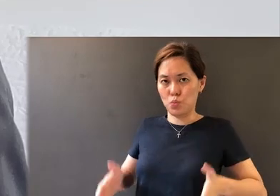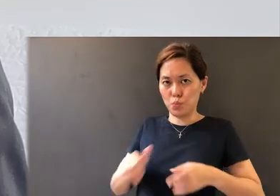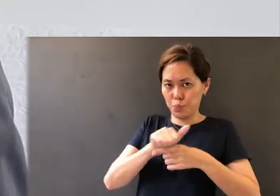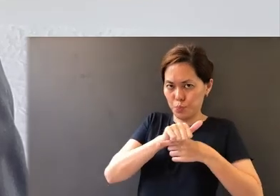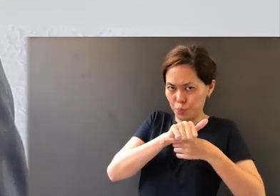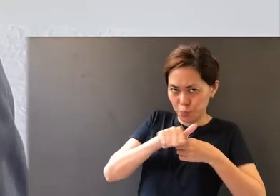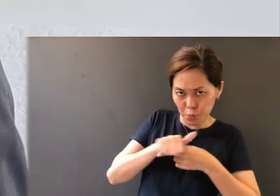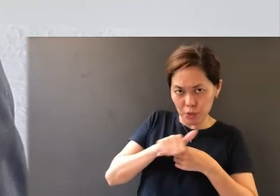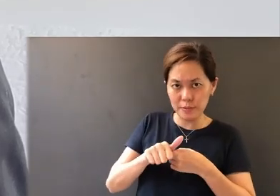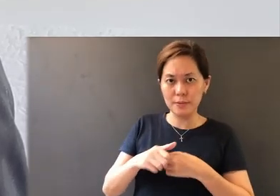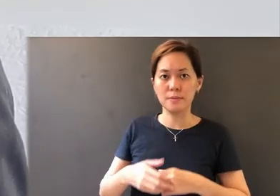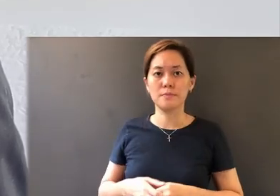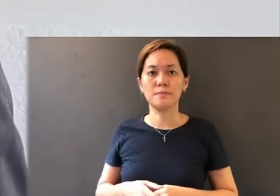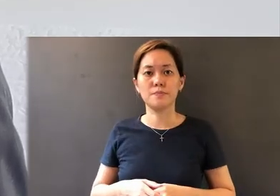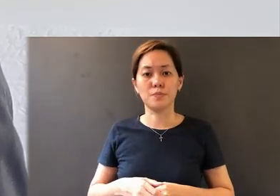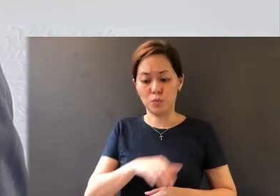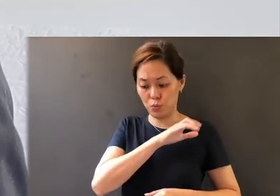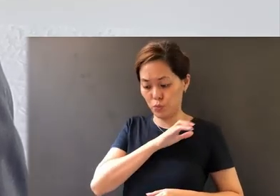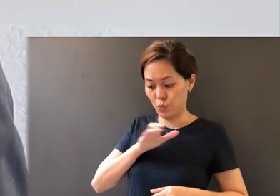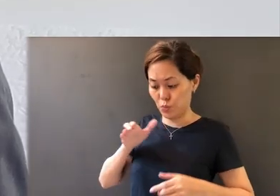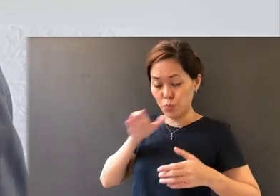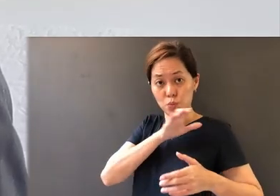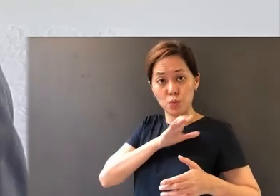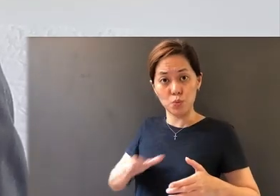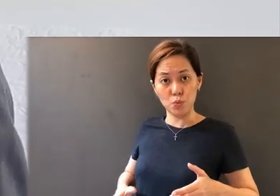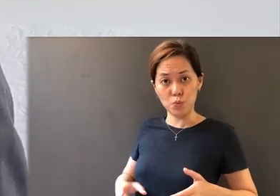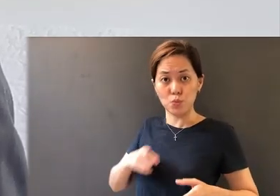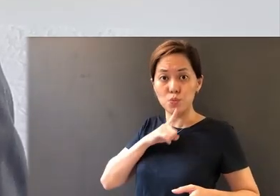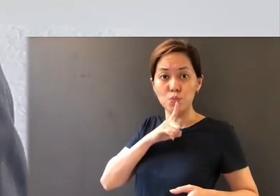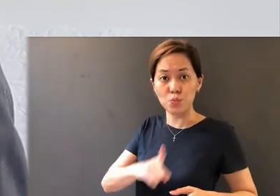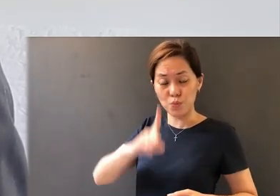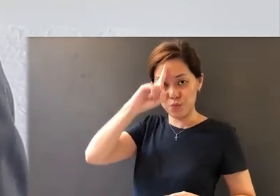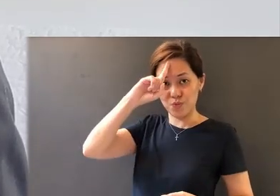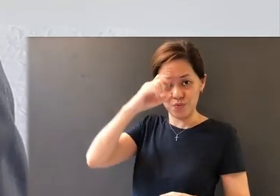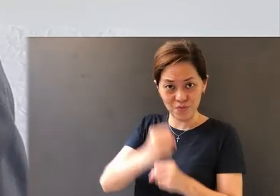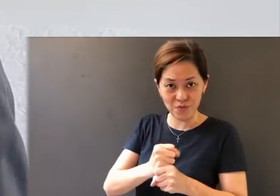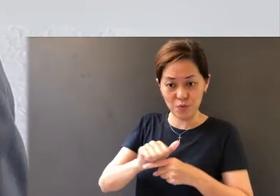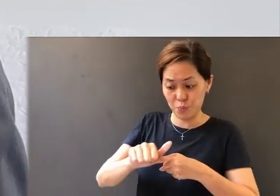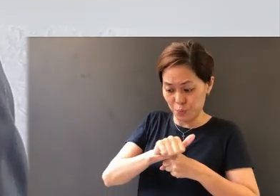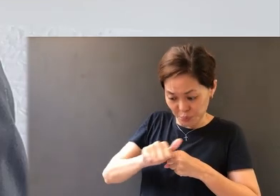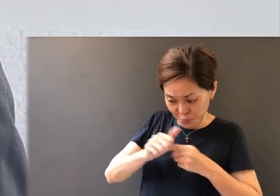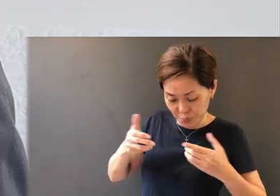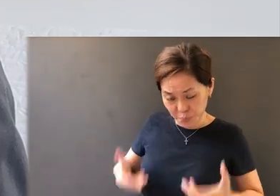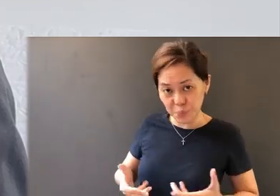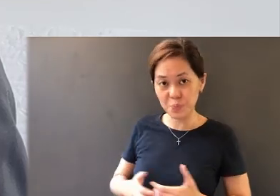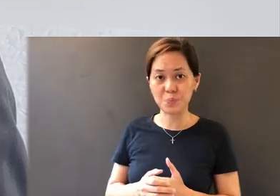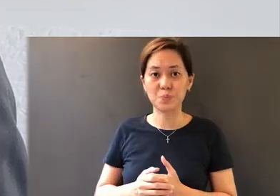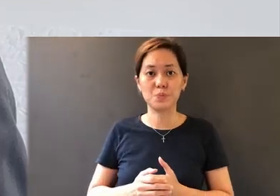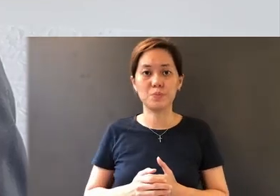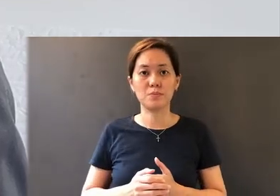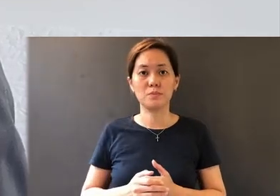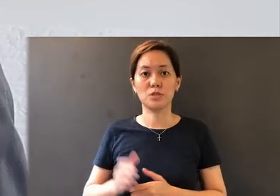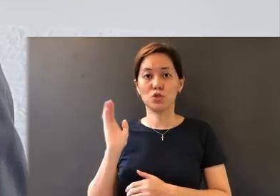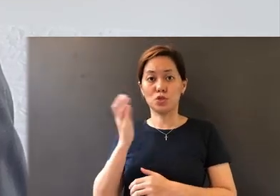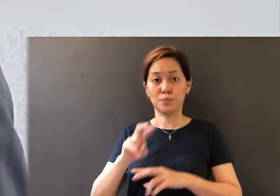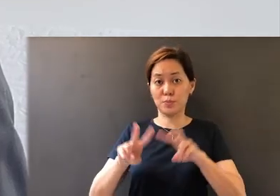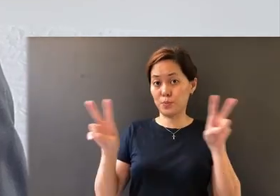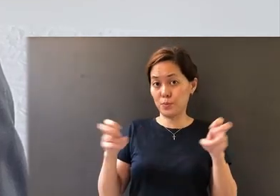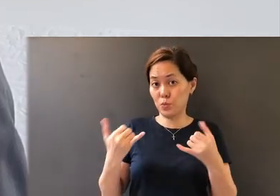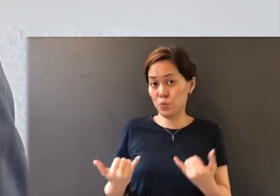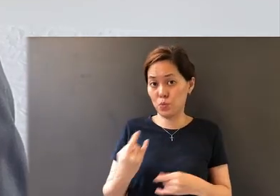the practice of real faith. The sermon title for us today